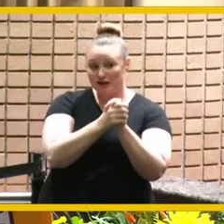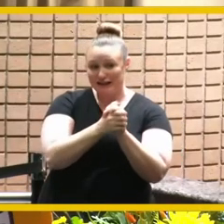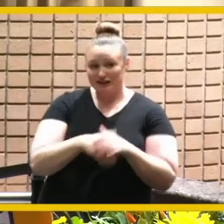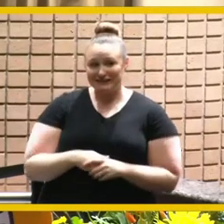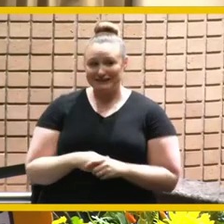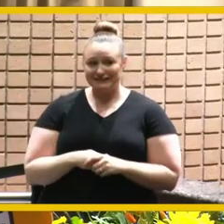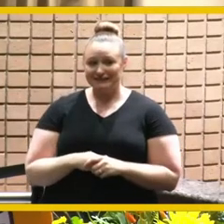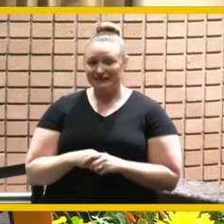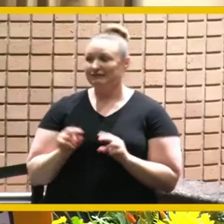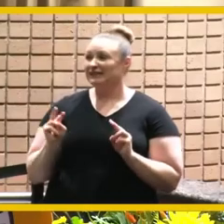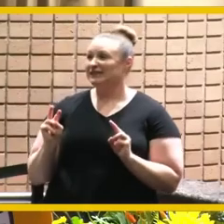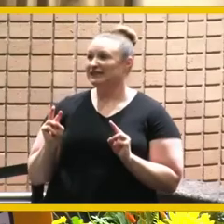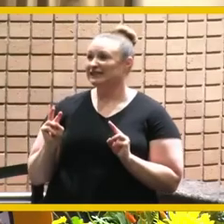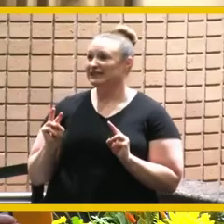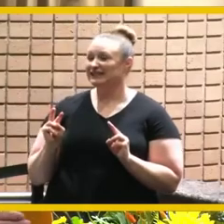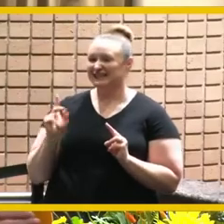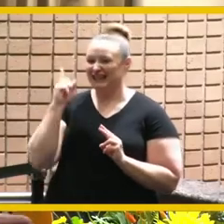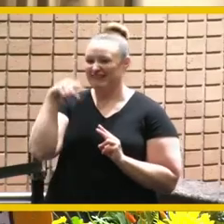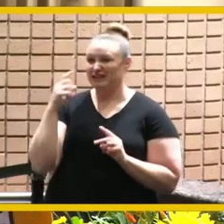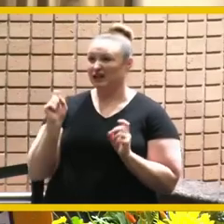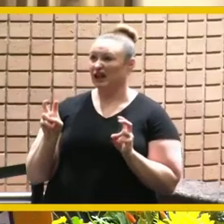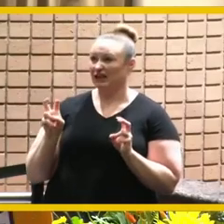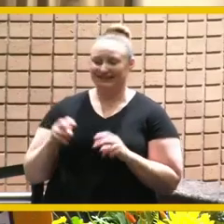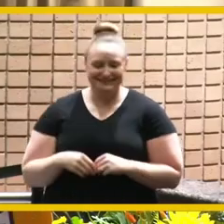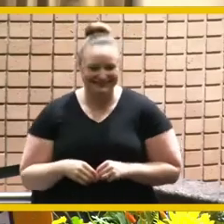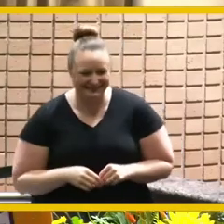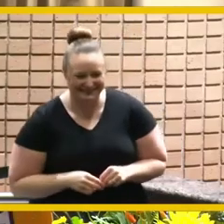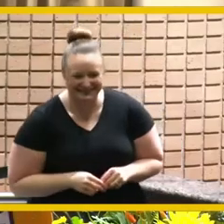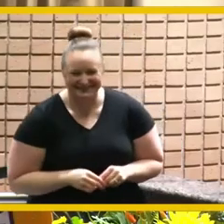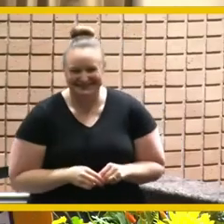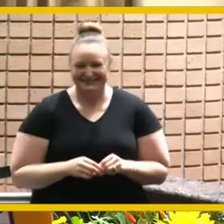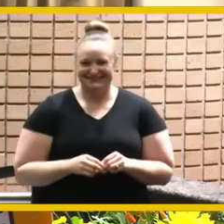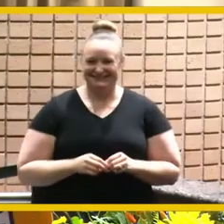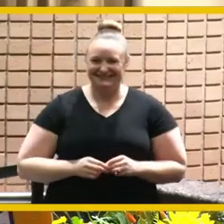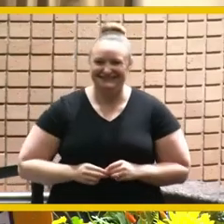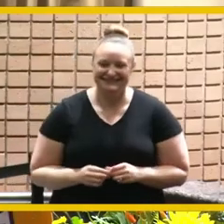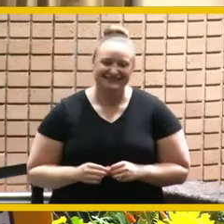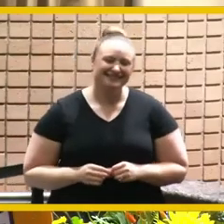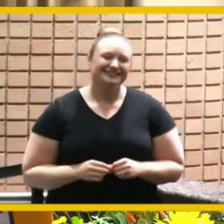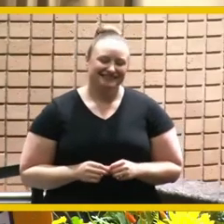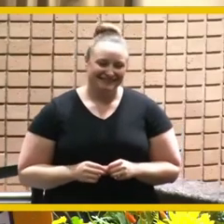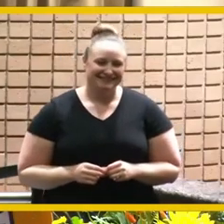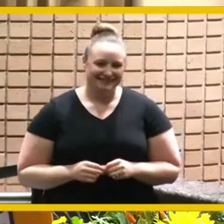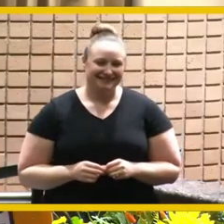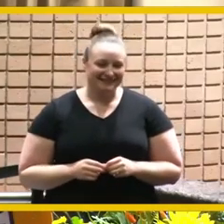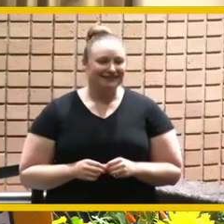no come on that's good yeah that's good um so you get him back and you'll enjoy the time with